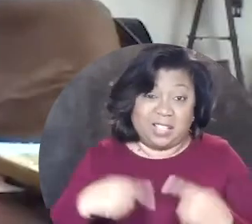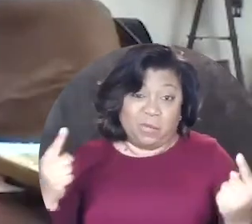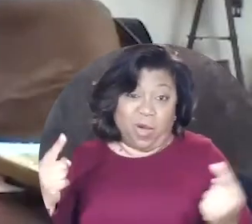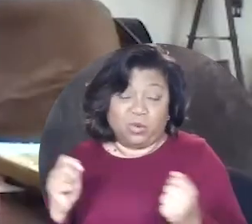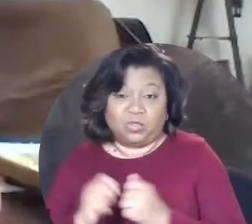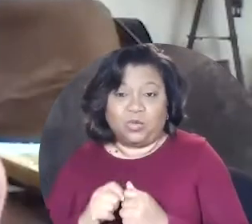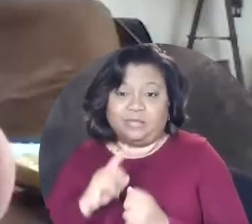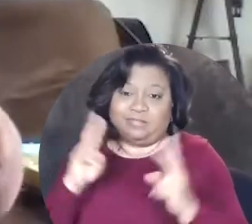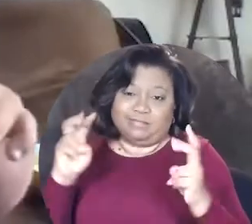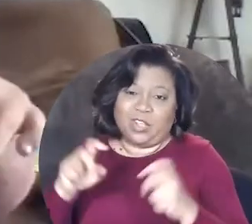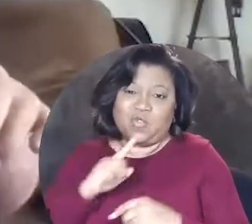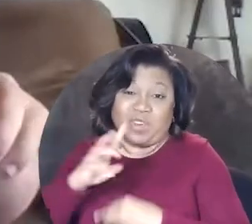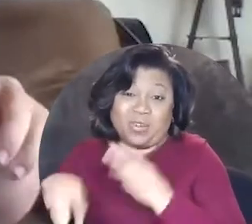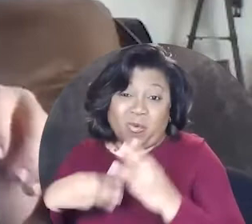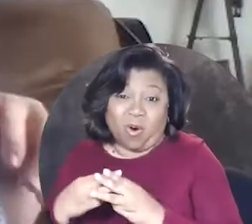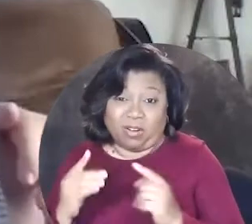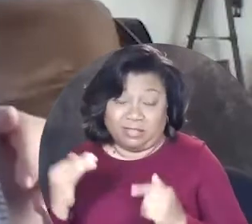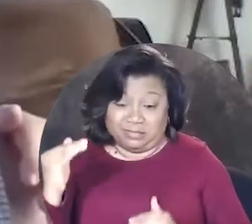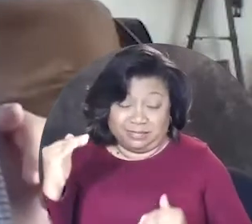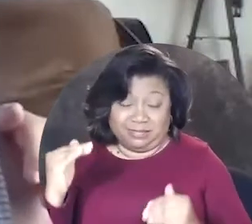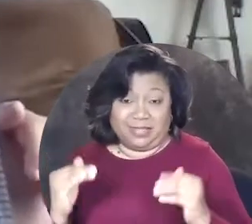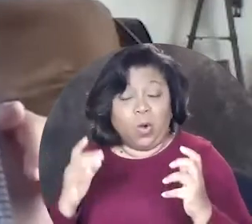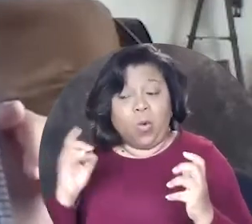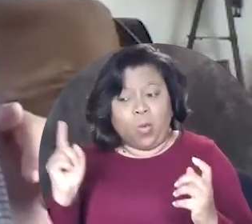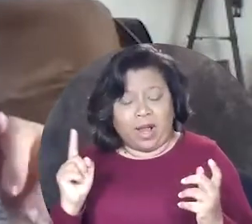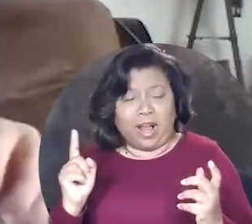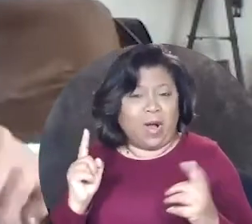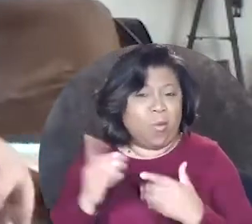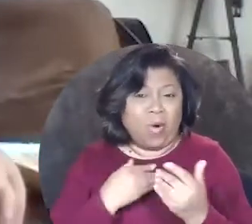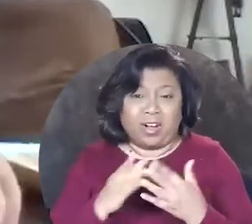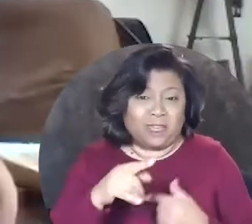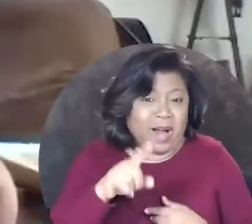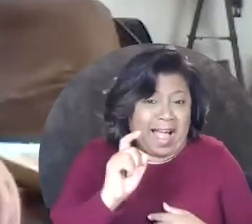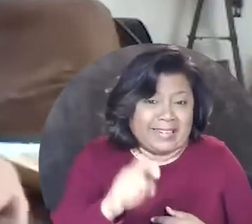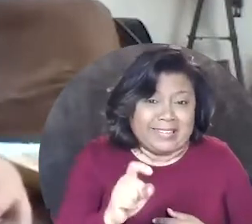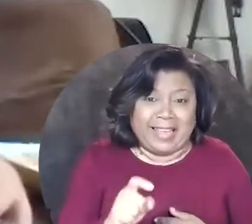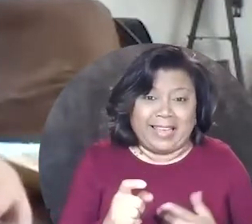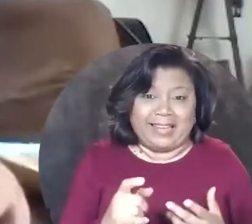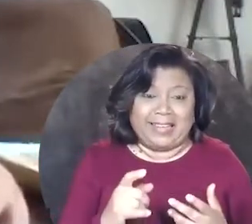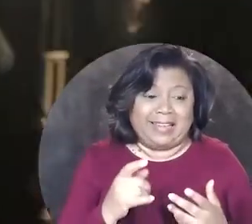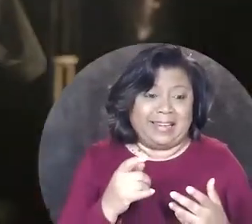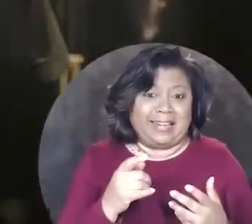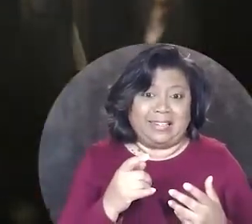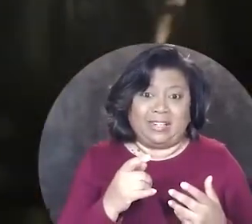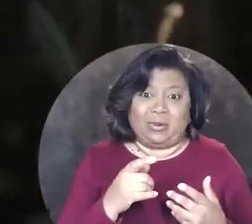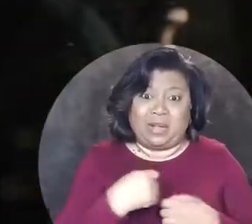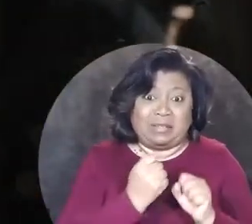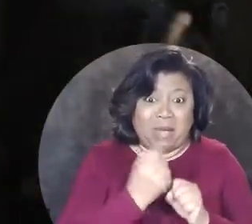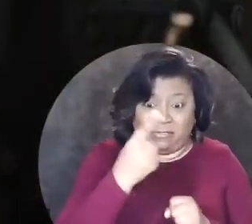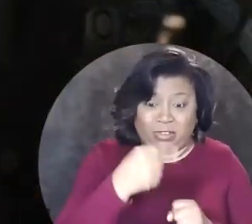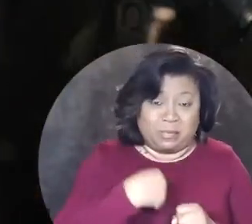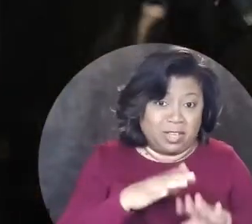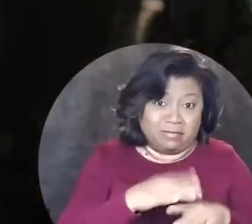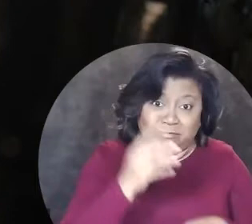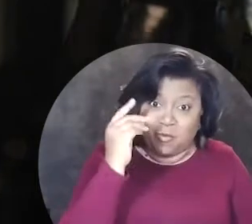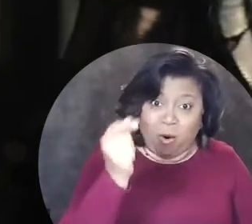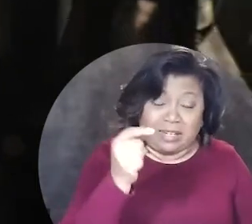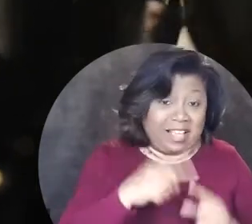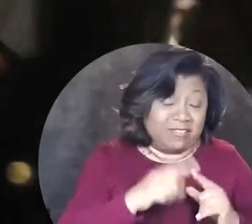as opposed to the so-called real world where whatever I needed was made for me on the spot